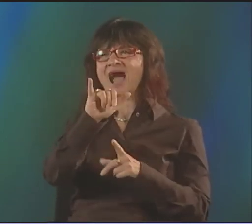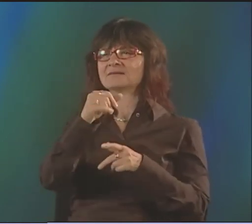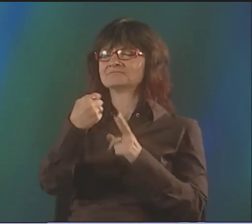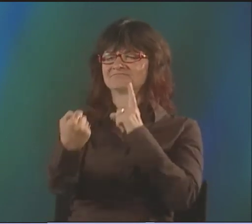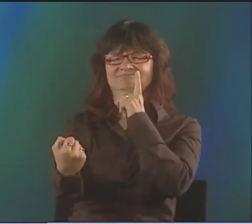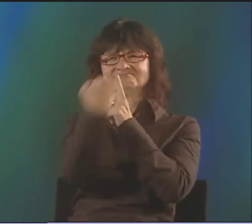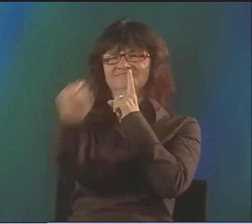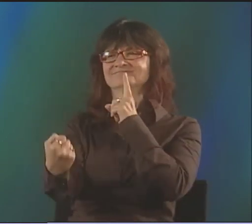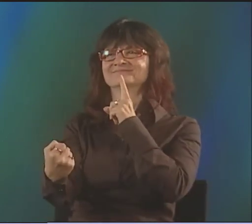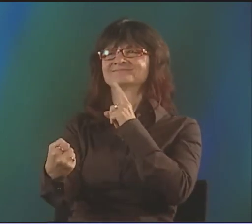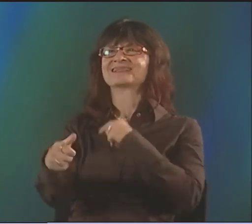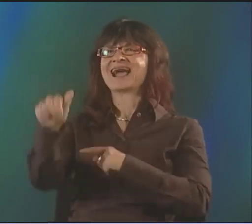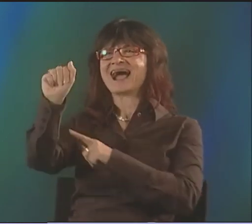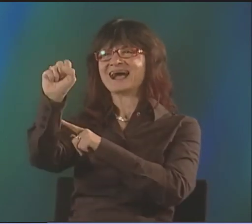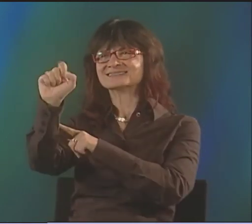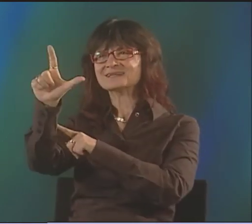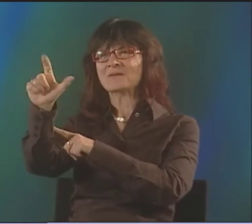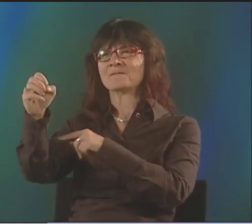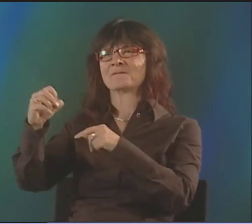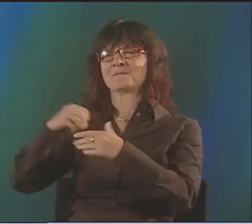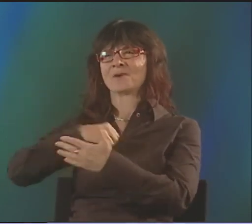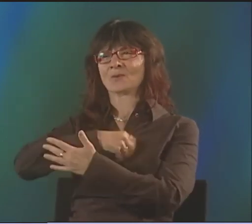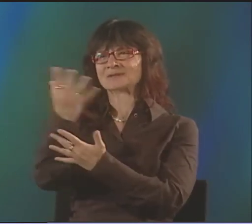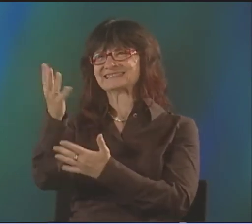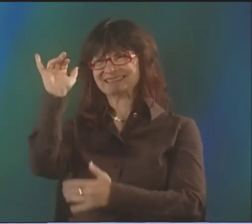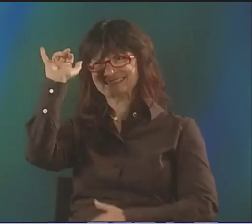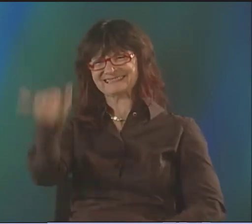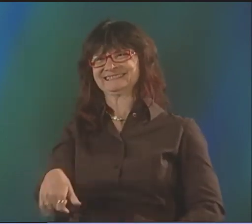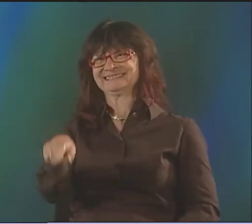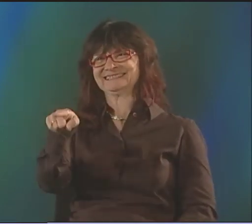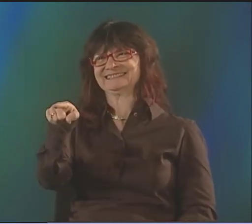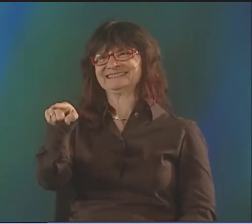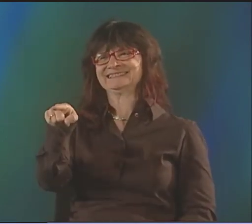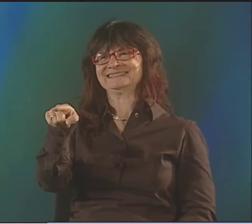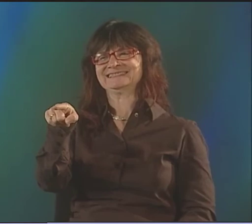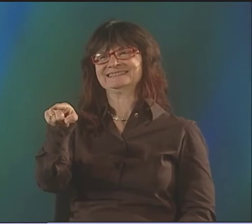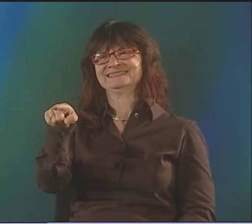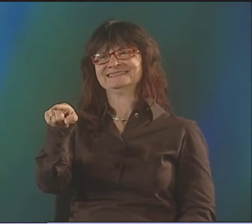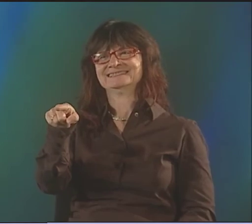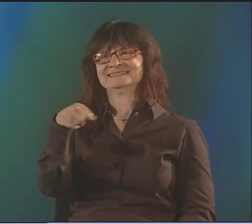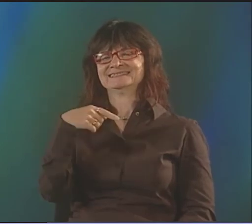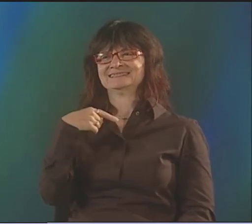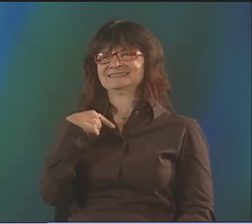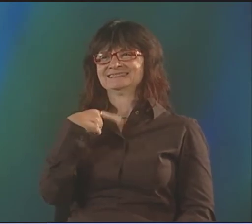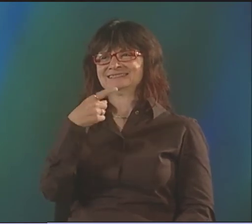IT WAS JUST THIS ONE WEEKEND OF SHARING WITH EACH OTHER, DIFFERENT IDEAS FLOWING ABOUT.